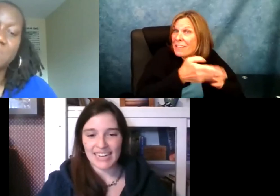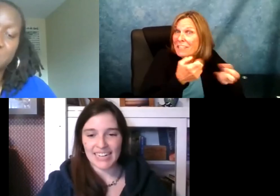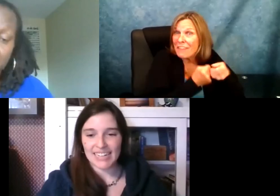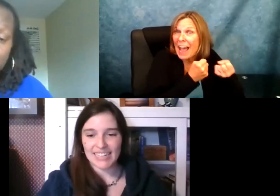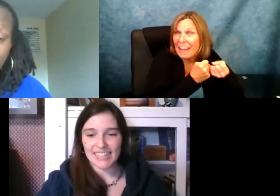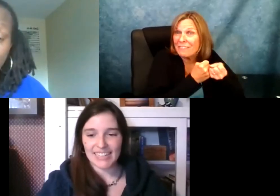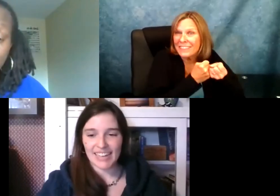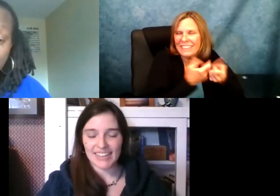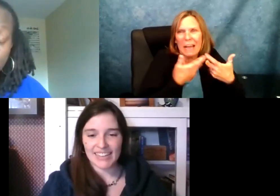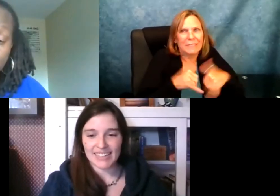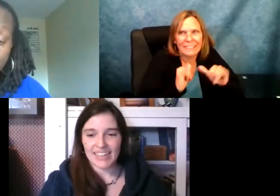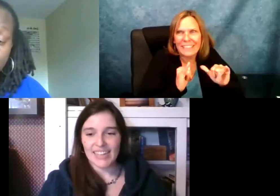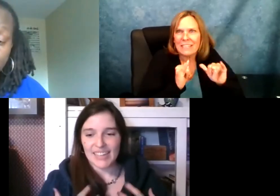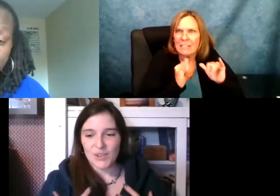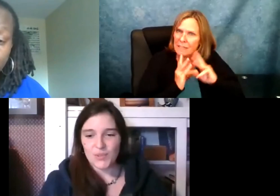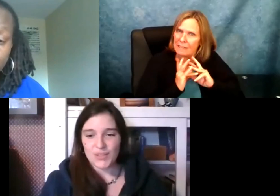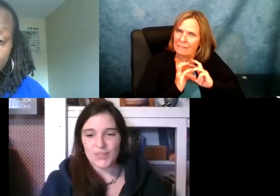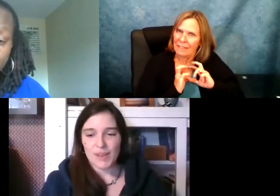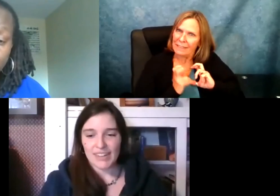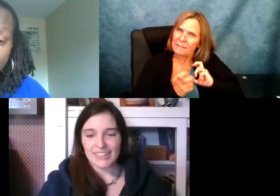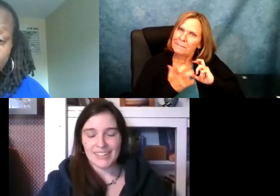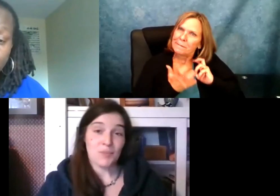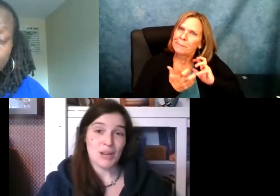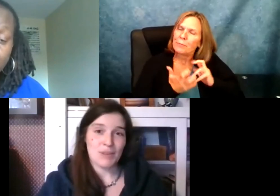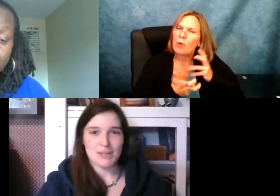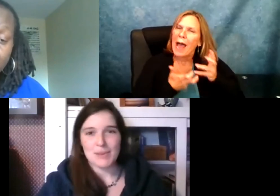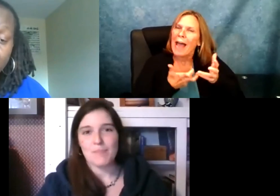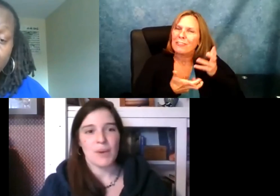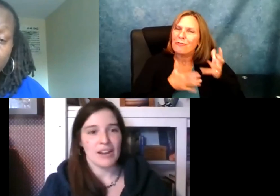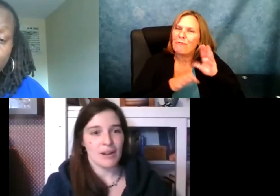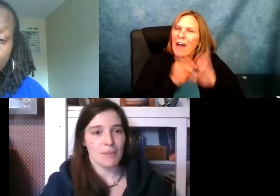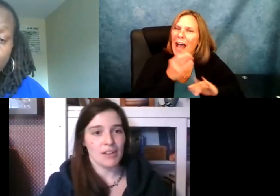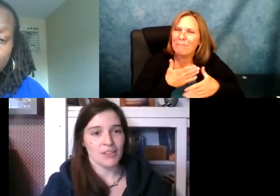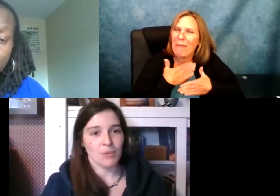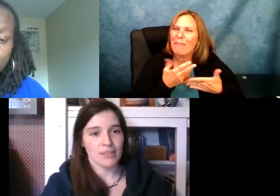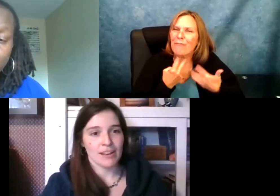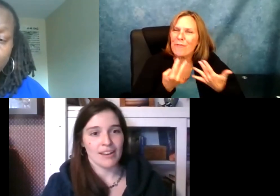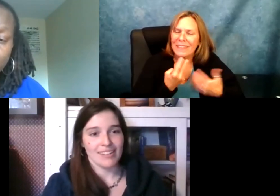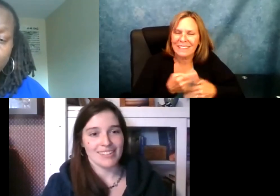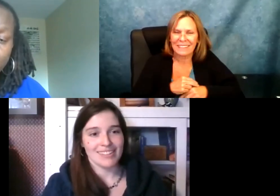I think, for me, I am even still figuring it out and finding my own within the field of advocacy.